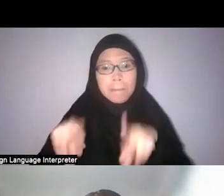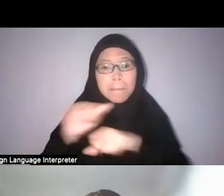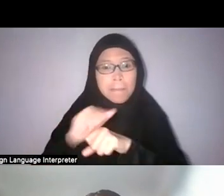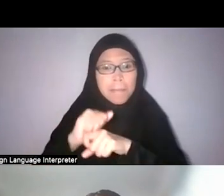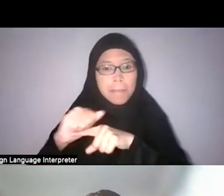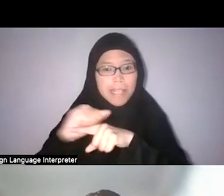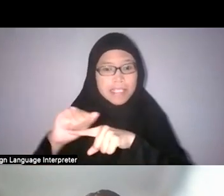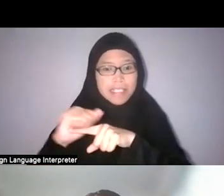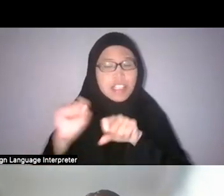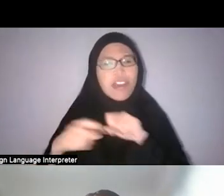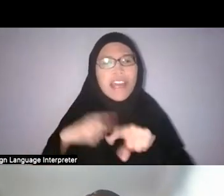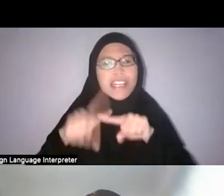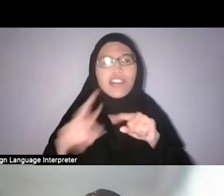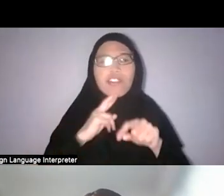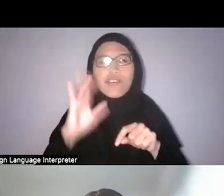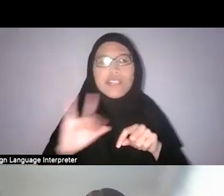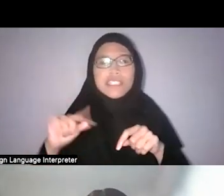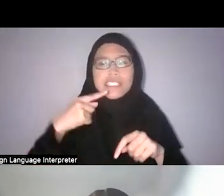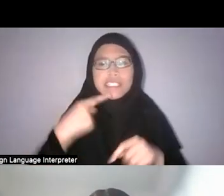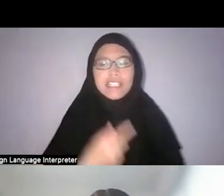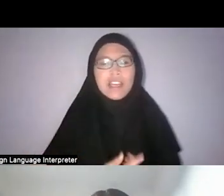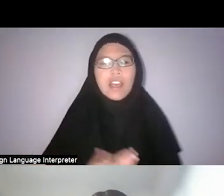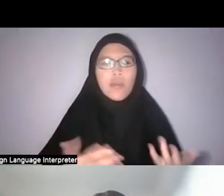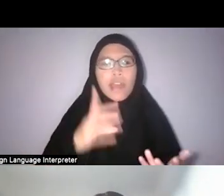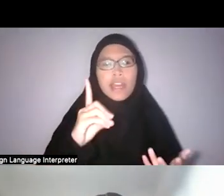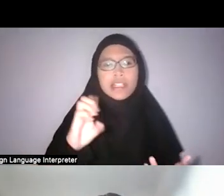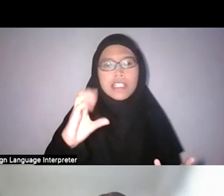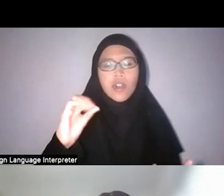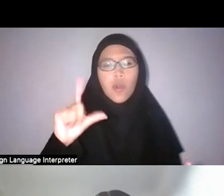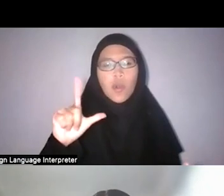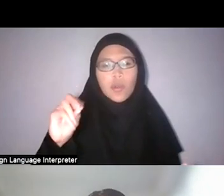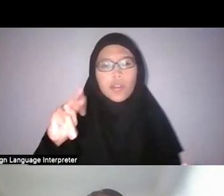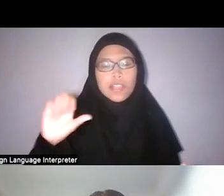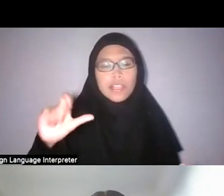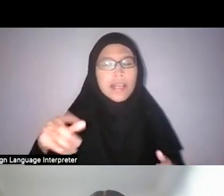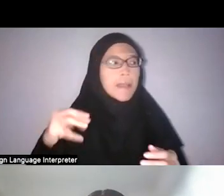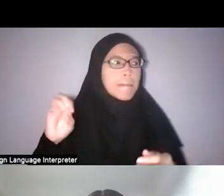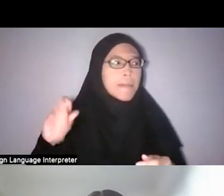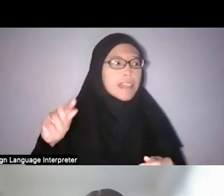what decolonial methods there are in taxonomising and collecting all that.